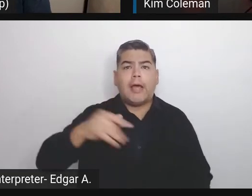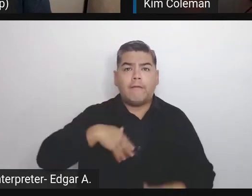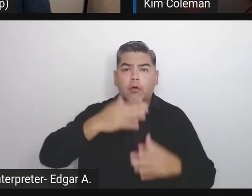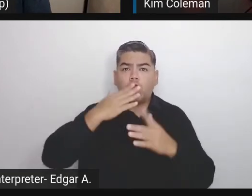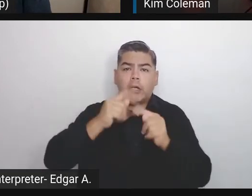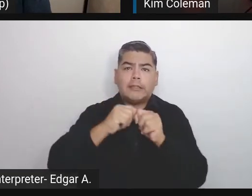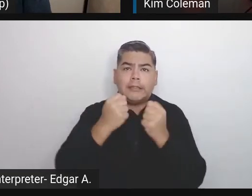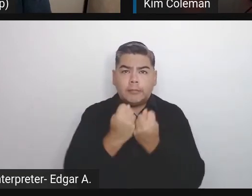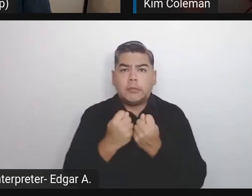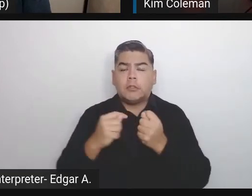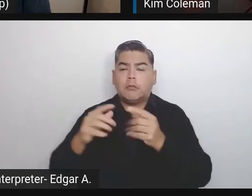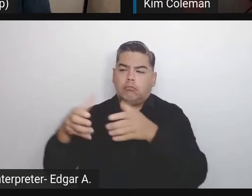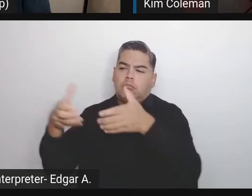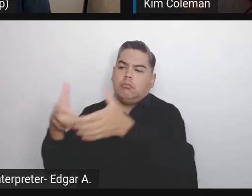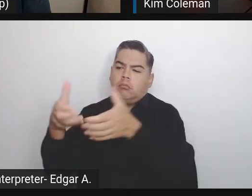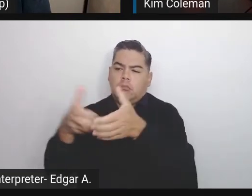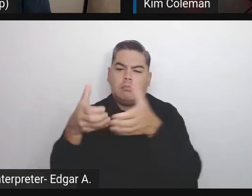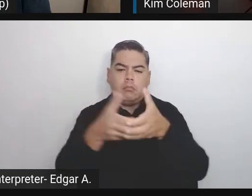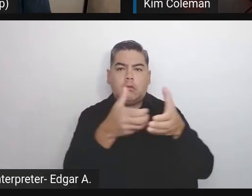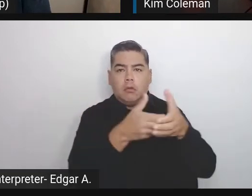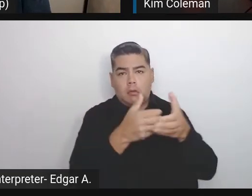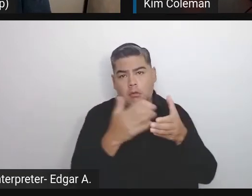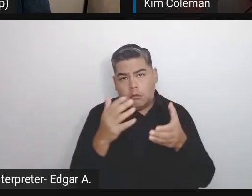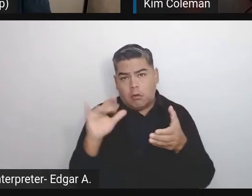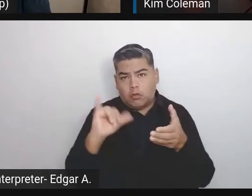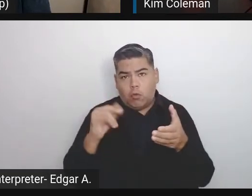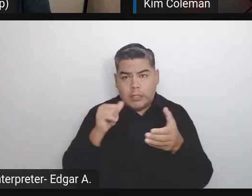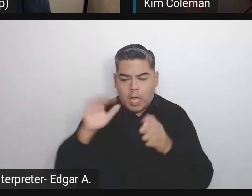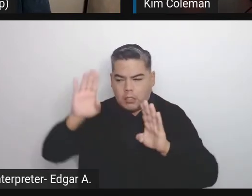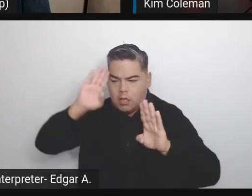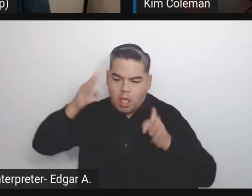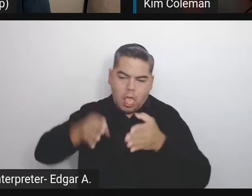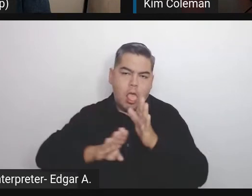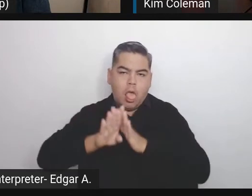Like Maciek said, not all developer-focused ways to contribute